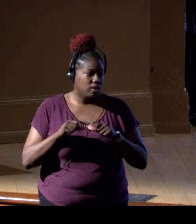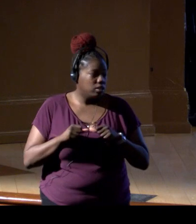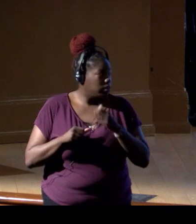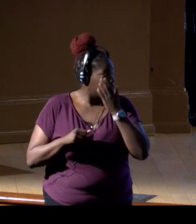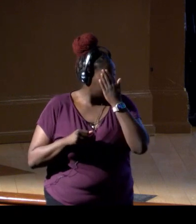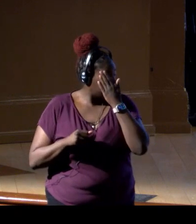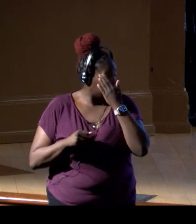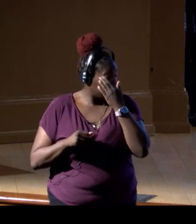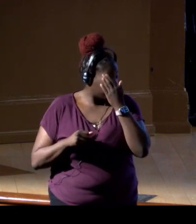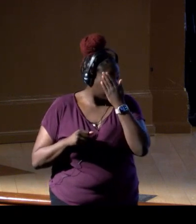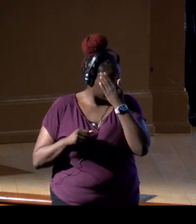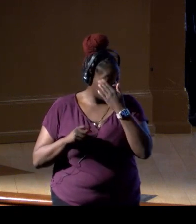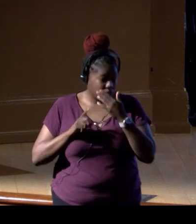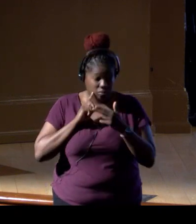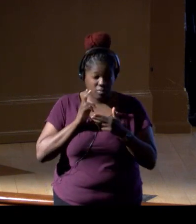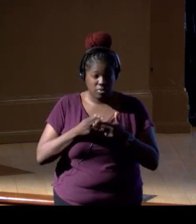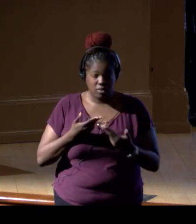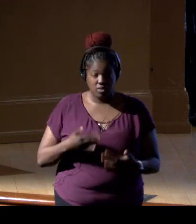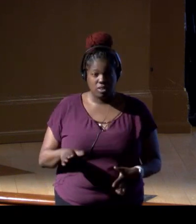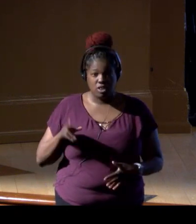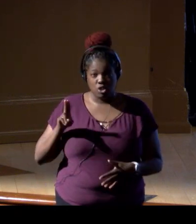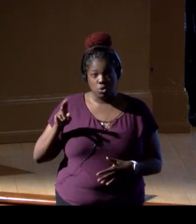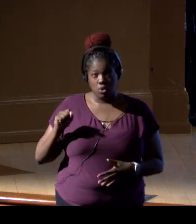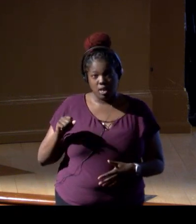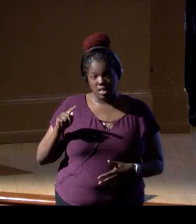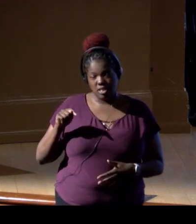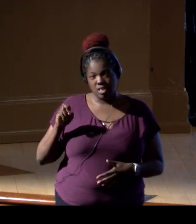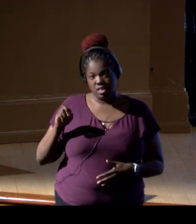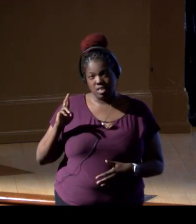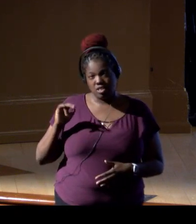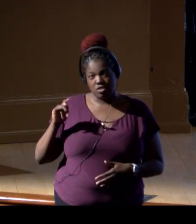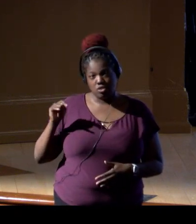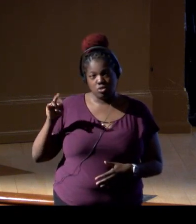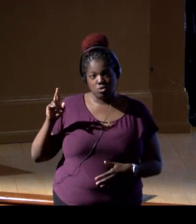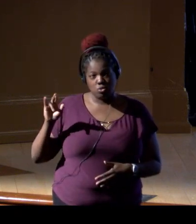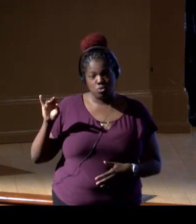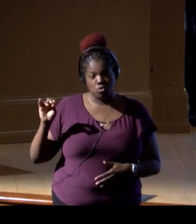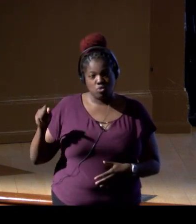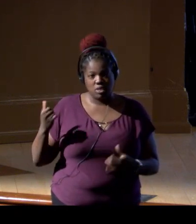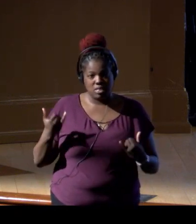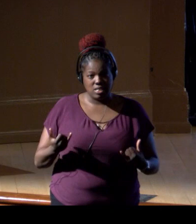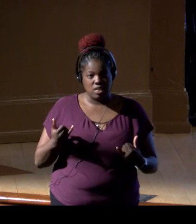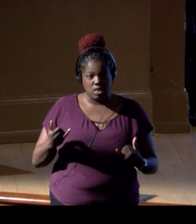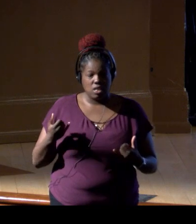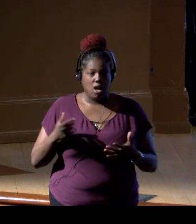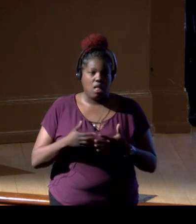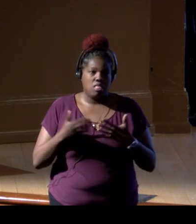As I mentioned, we have the US territories now, so there's a vast amount of science